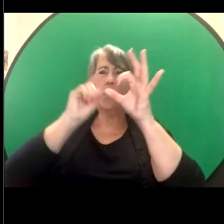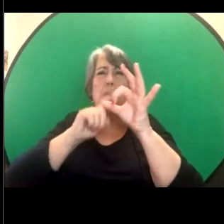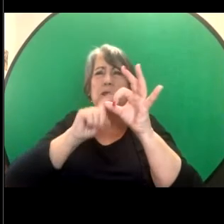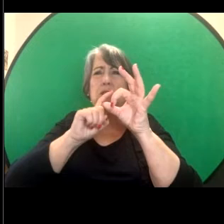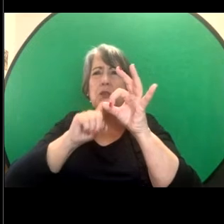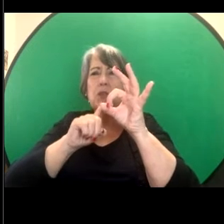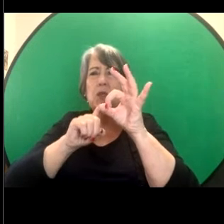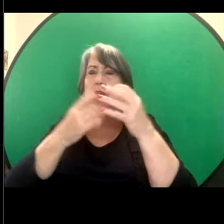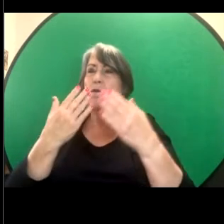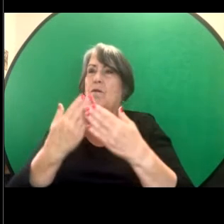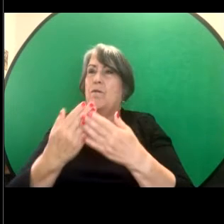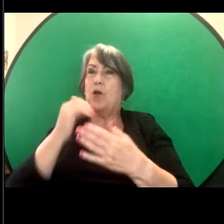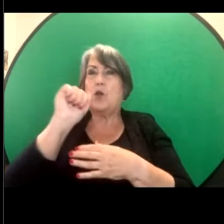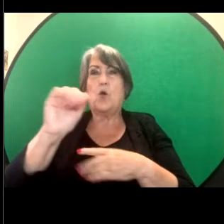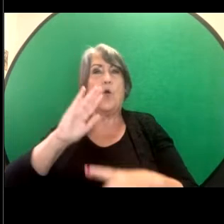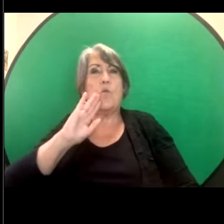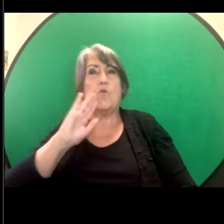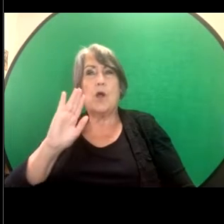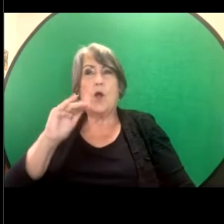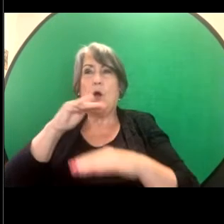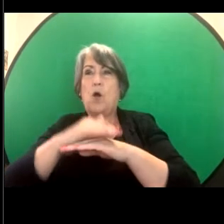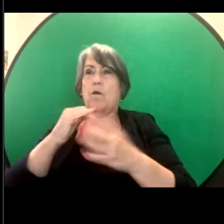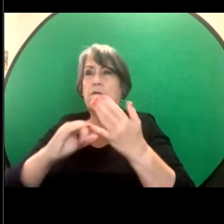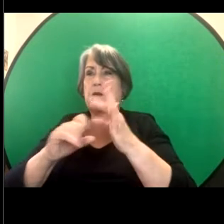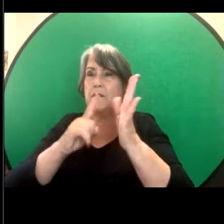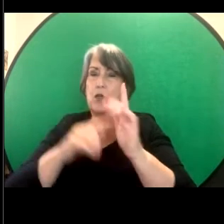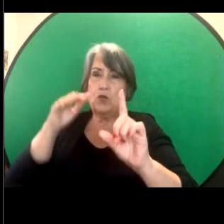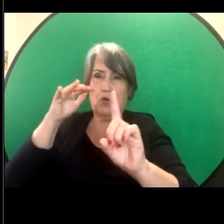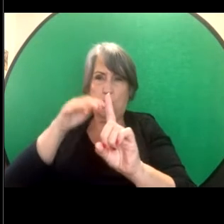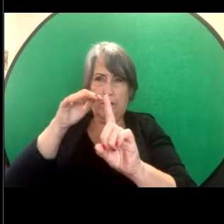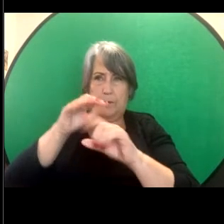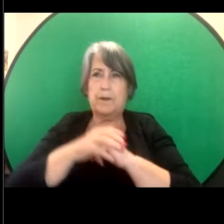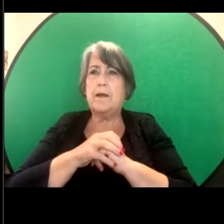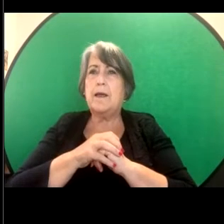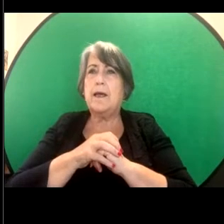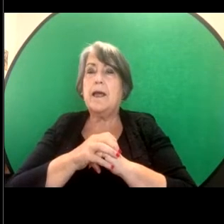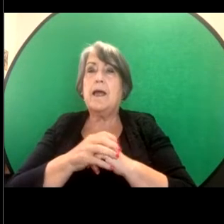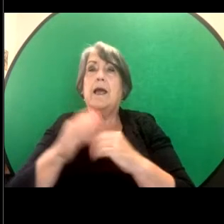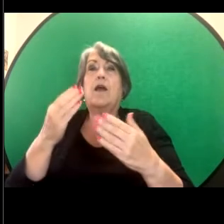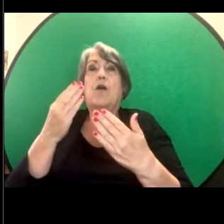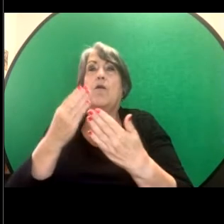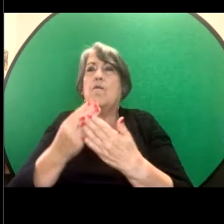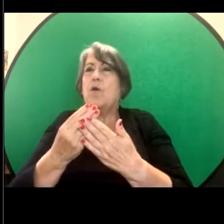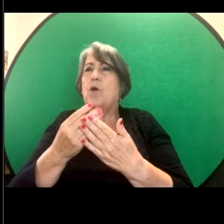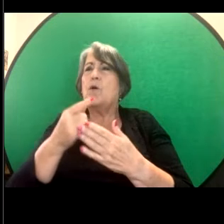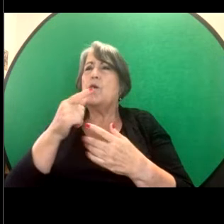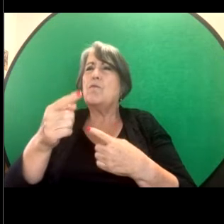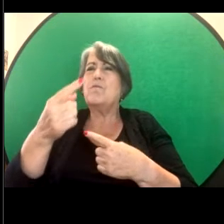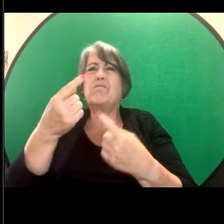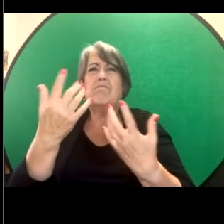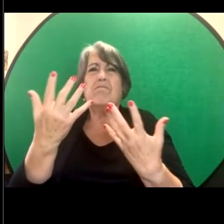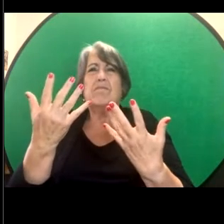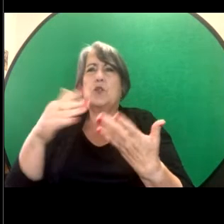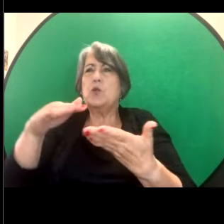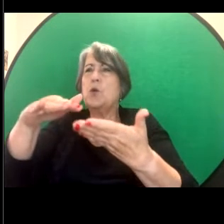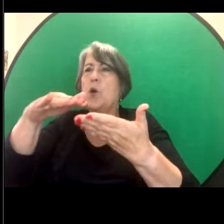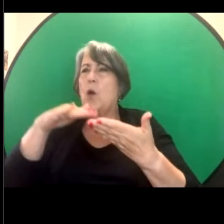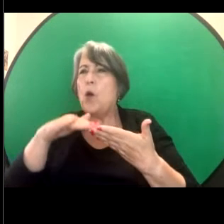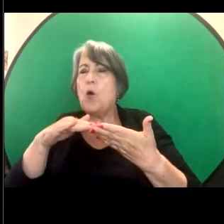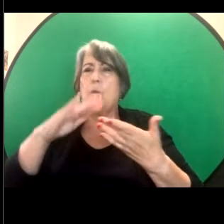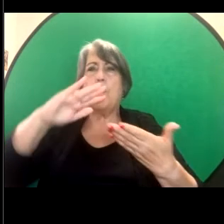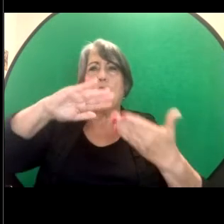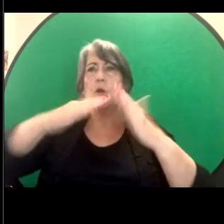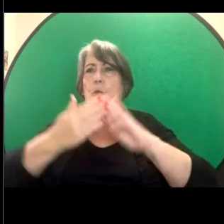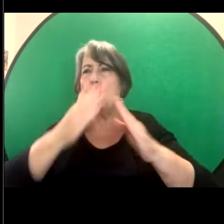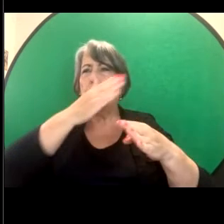your presentation on sexual harassment to how the community workers and the education workers